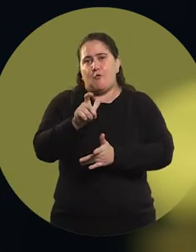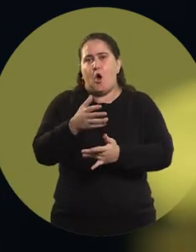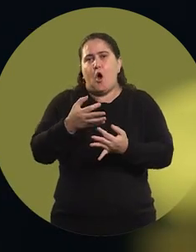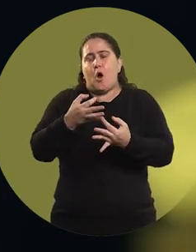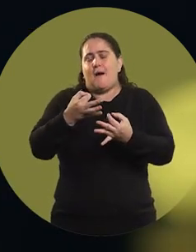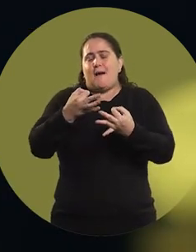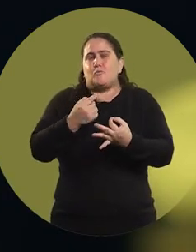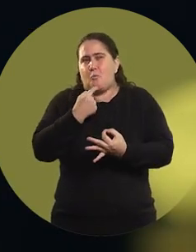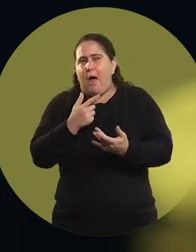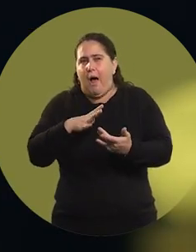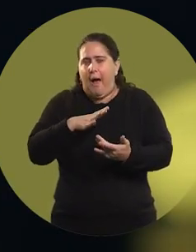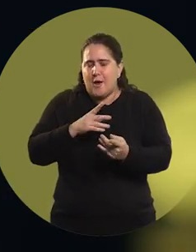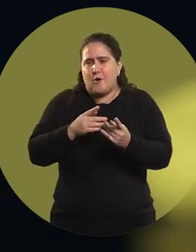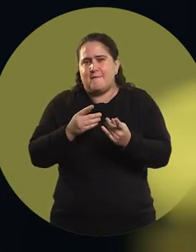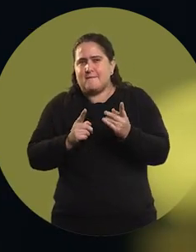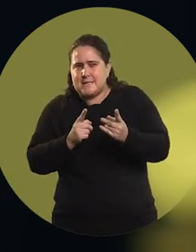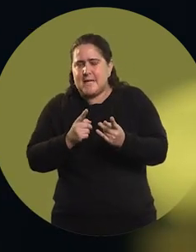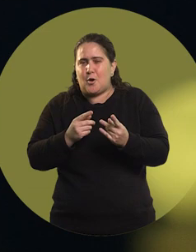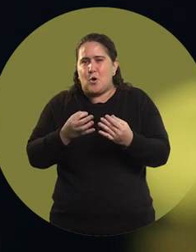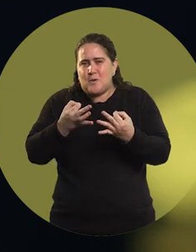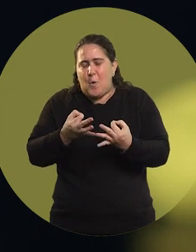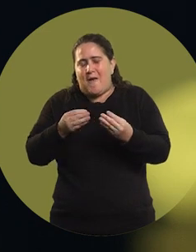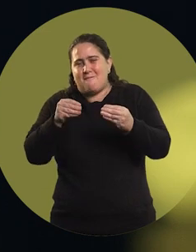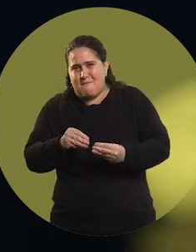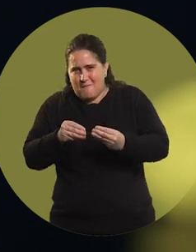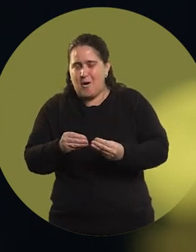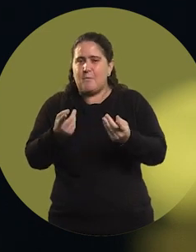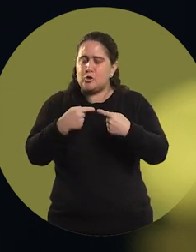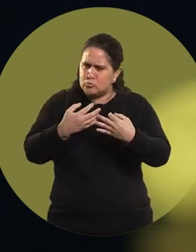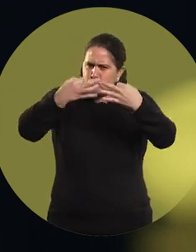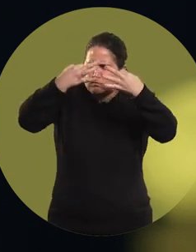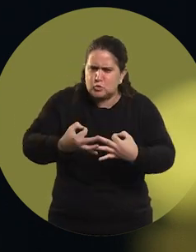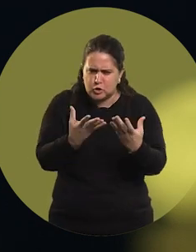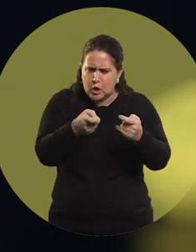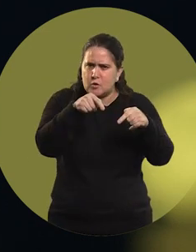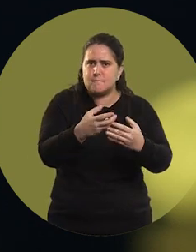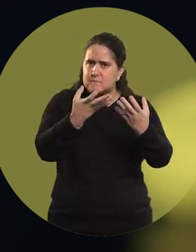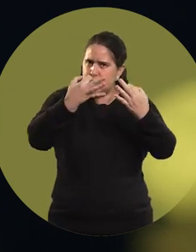there are always insecurities and doubts, but if you are sure of what you want